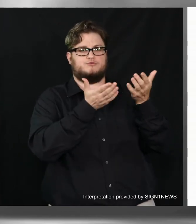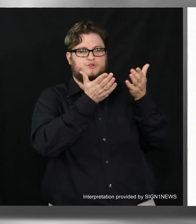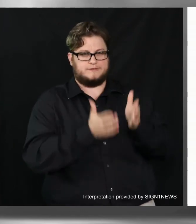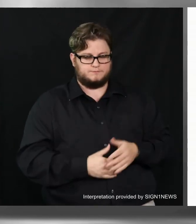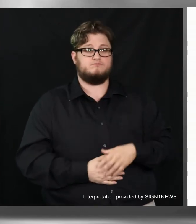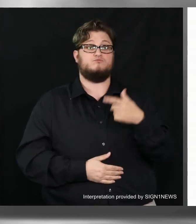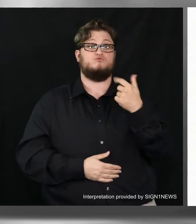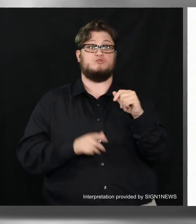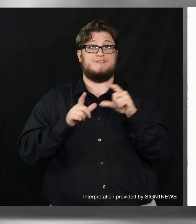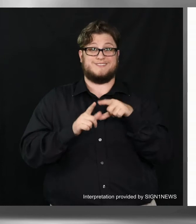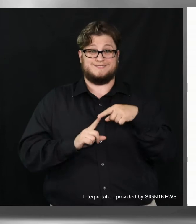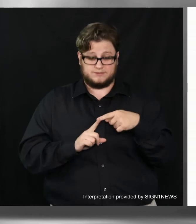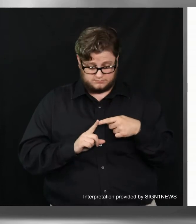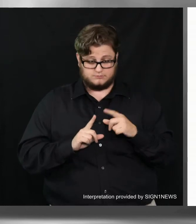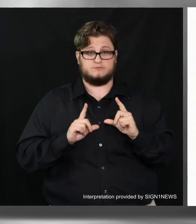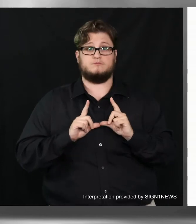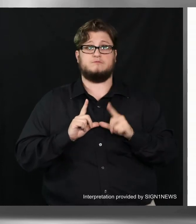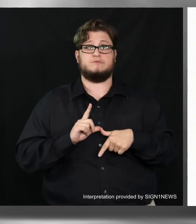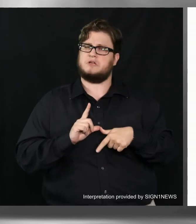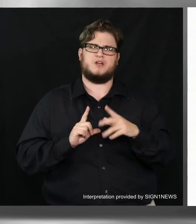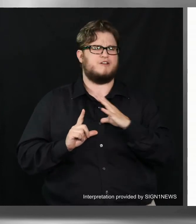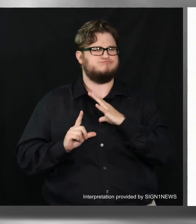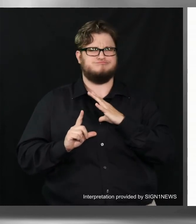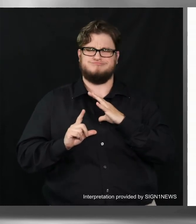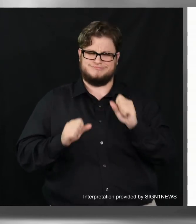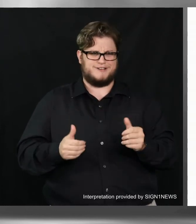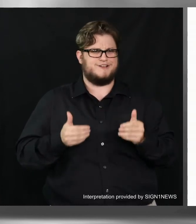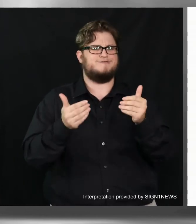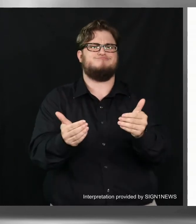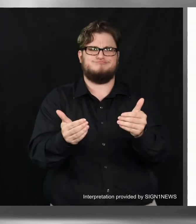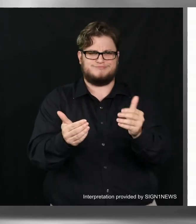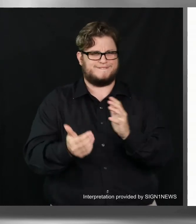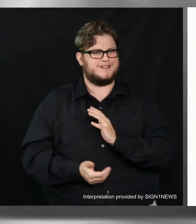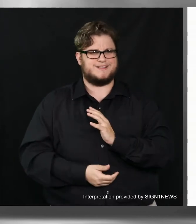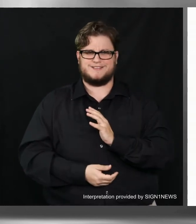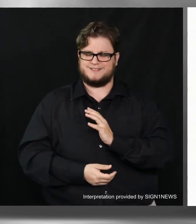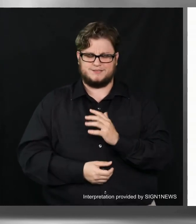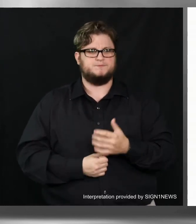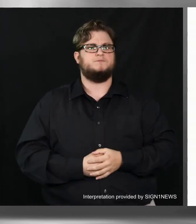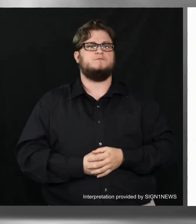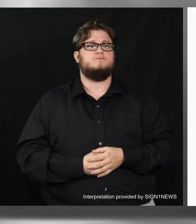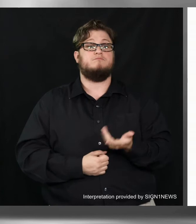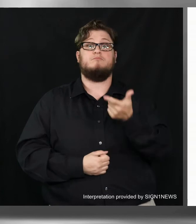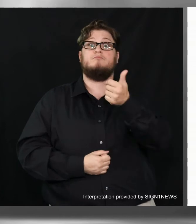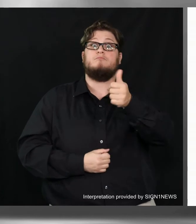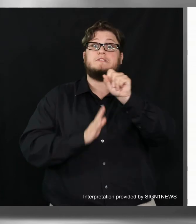a Georgia's driver's license even if they expire, valid photo ID if you are a state or government